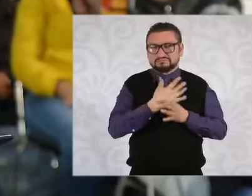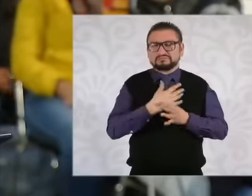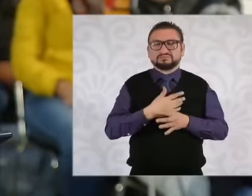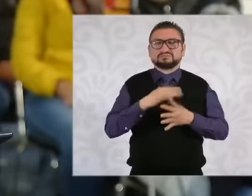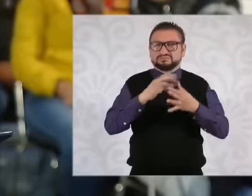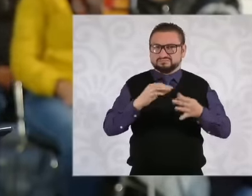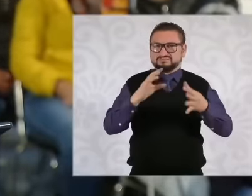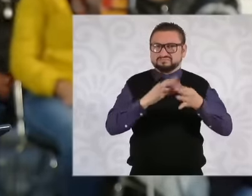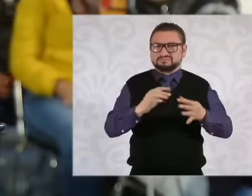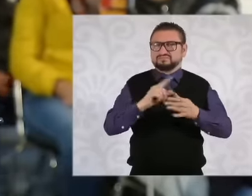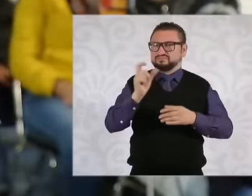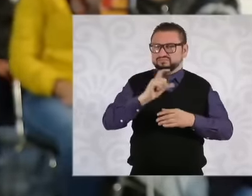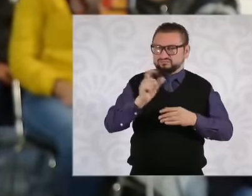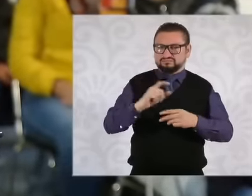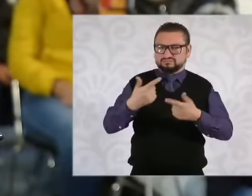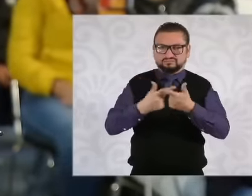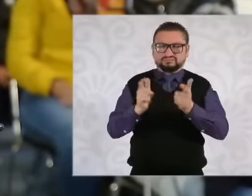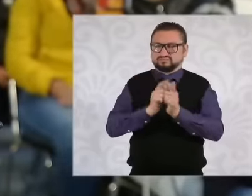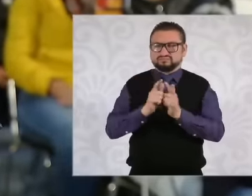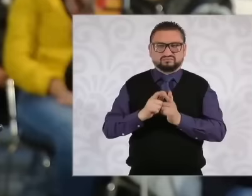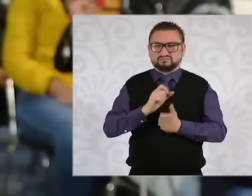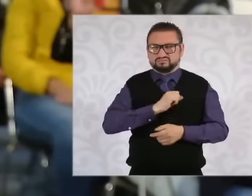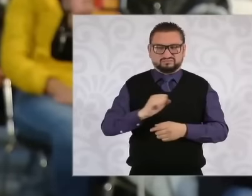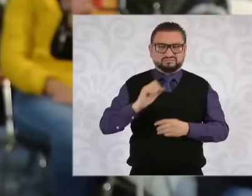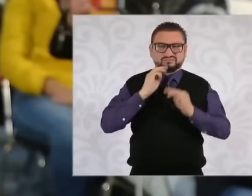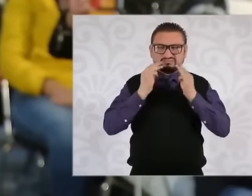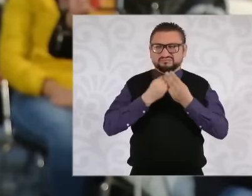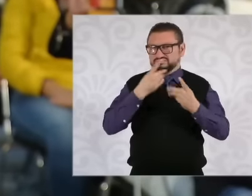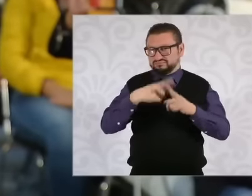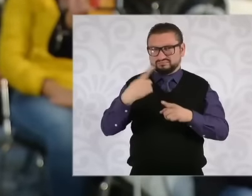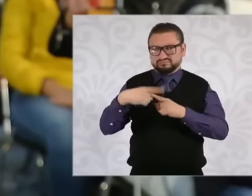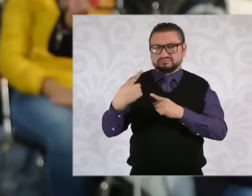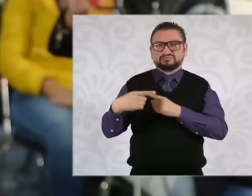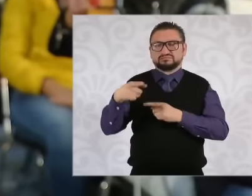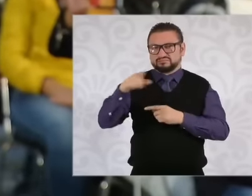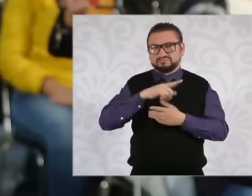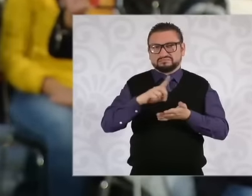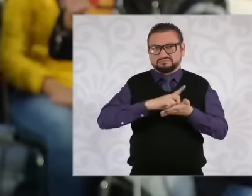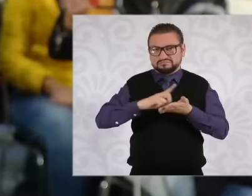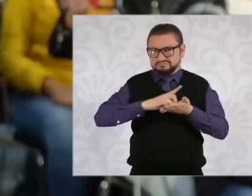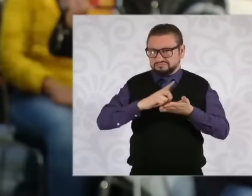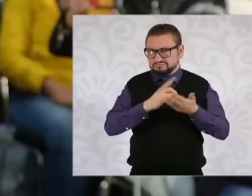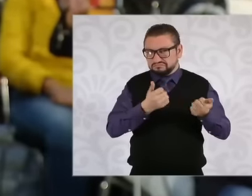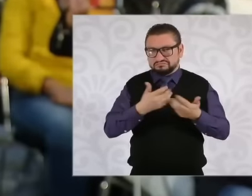he had to confront the criminal groups that produce and distribute drugs also